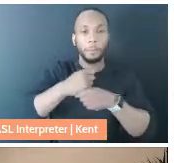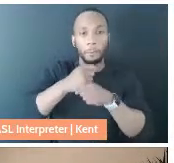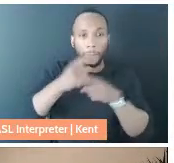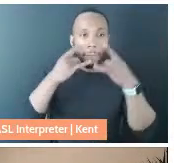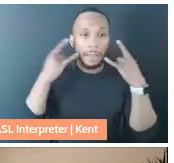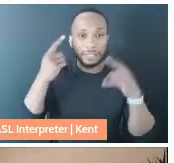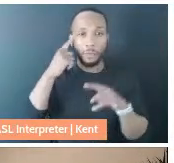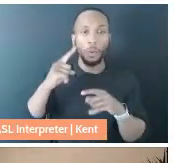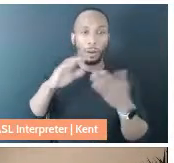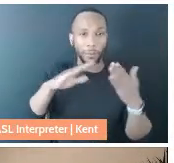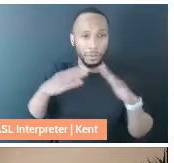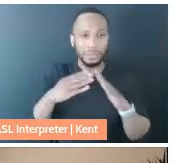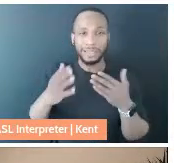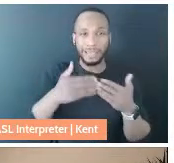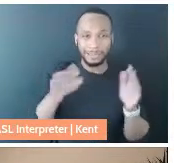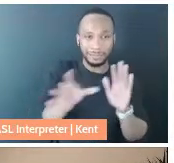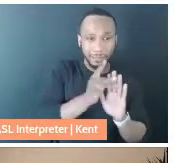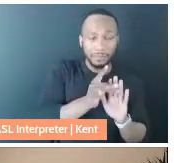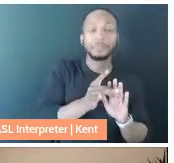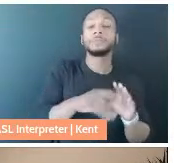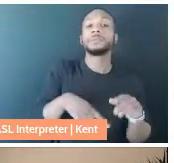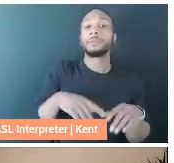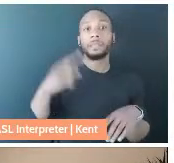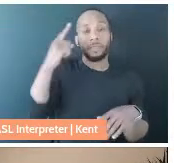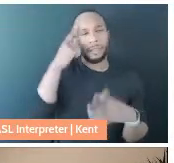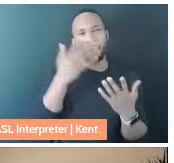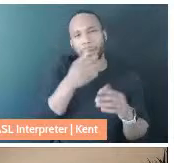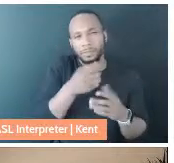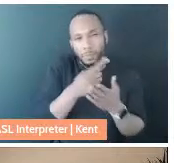thinking that it was going to be just a two or three week stop gap until the